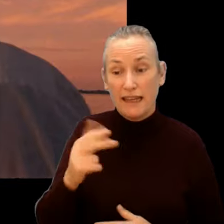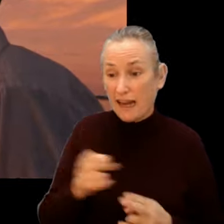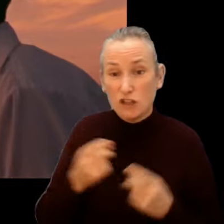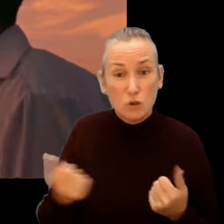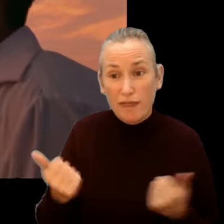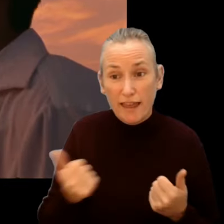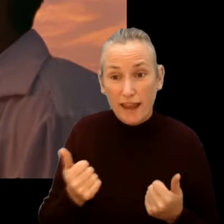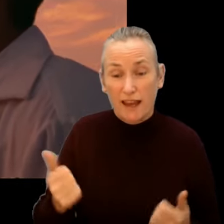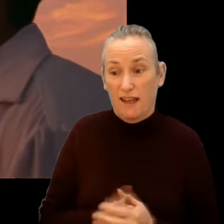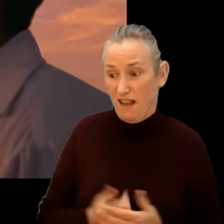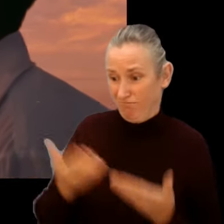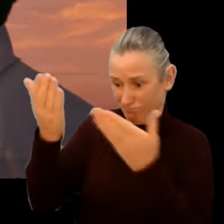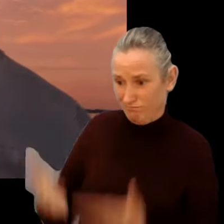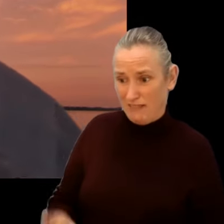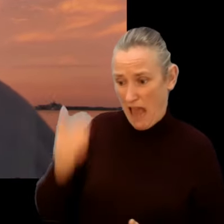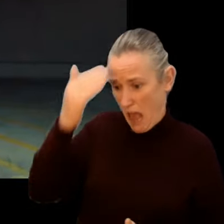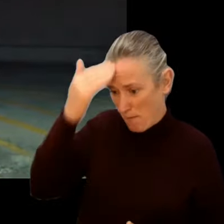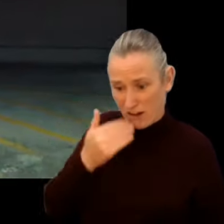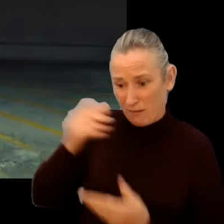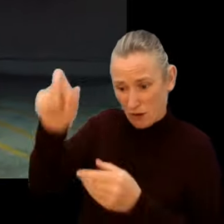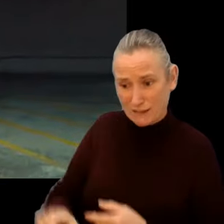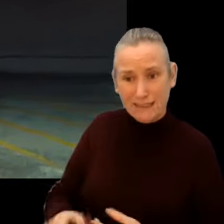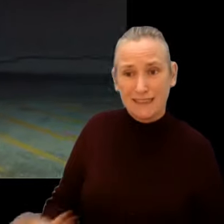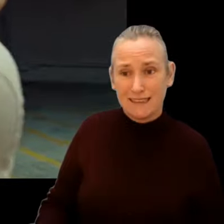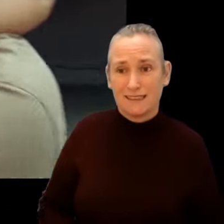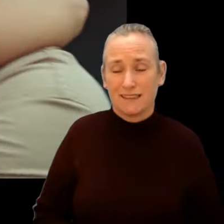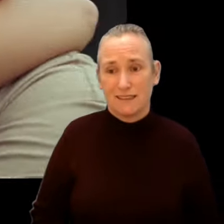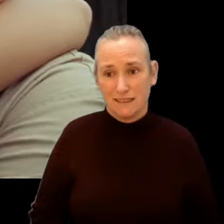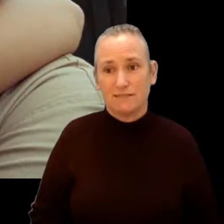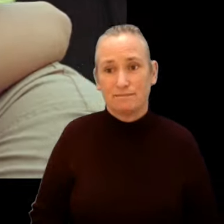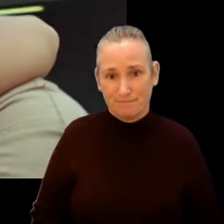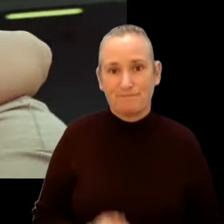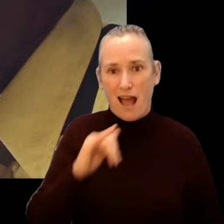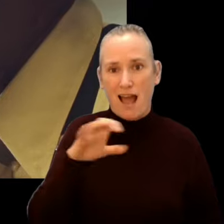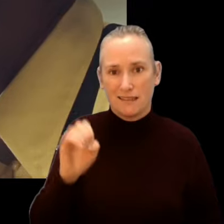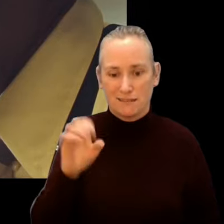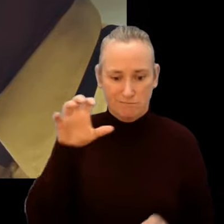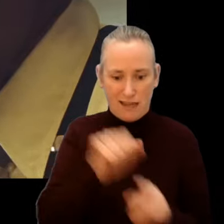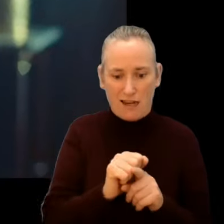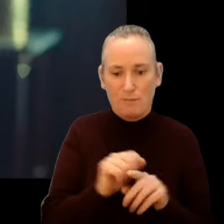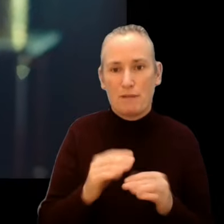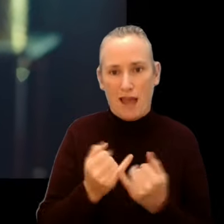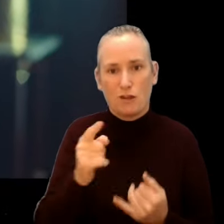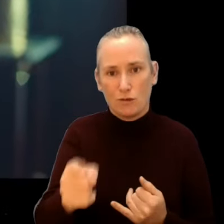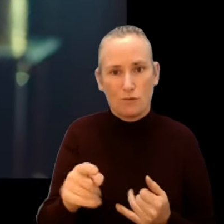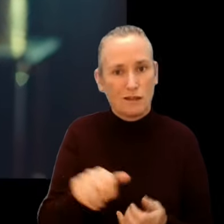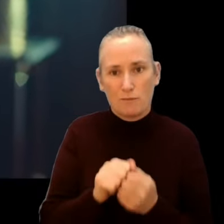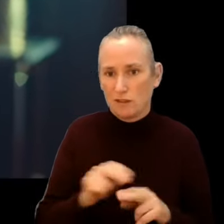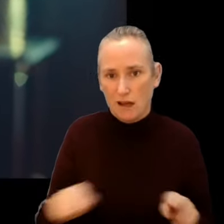I mean listen to him, look at him, he's American. ICE is talking to people like you, adopted or not. I've been here for over 30 years.